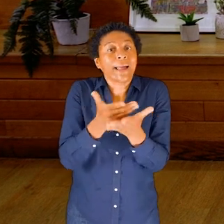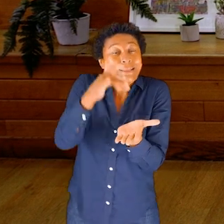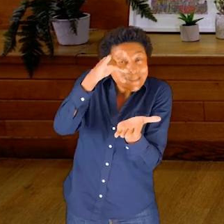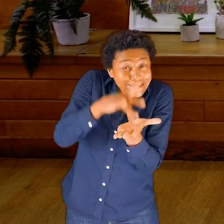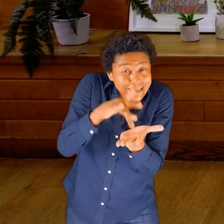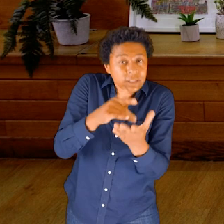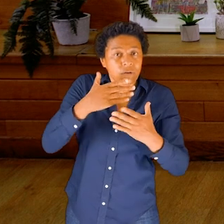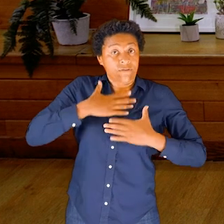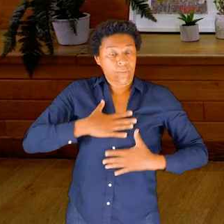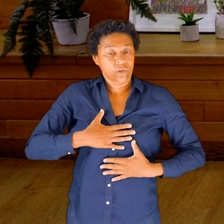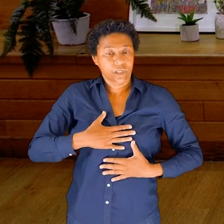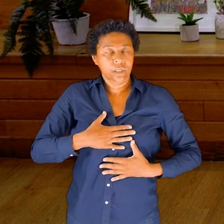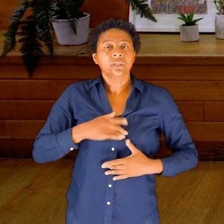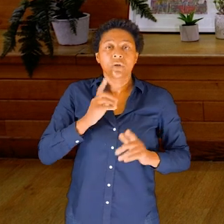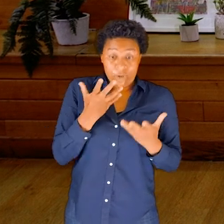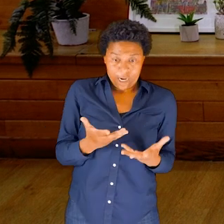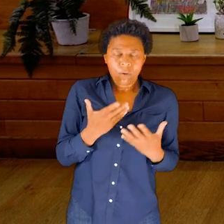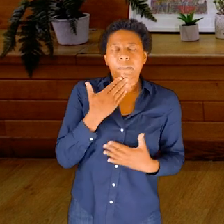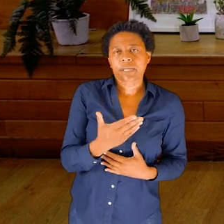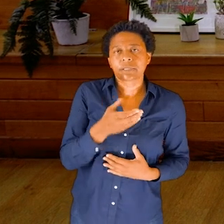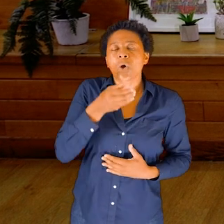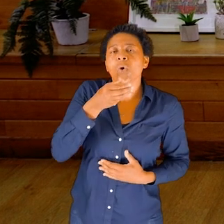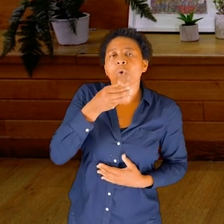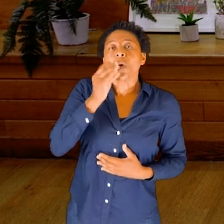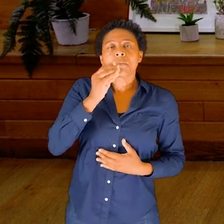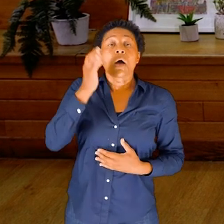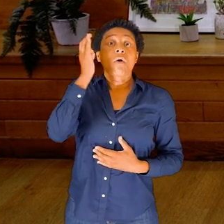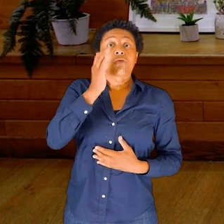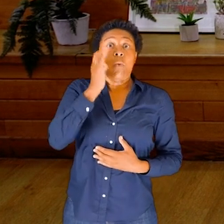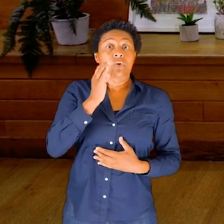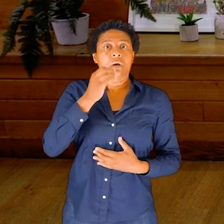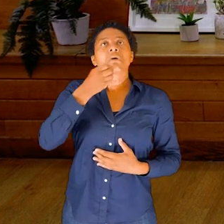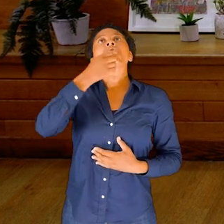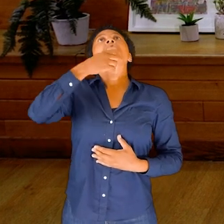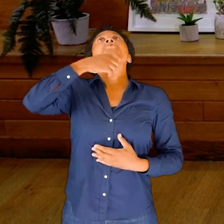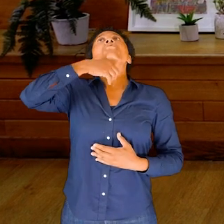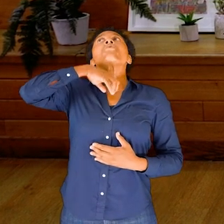So take a sip of water and see if you can notice the water go down as you swallow it.